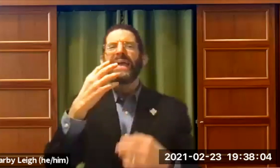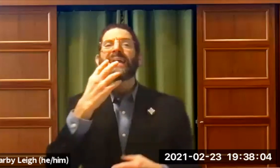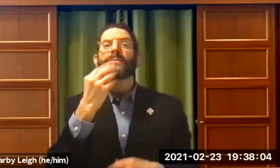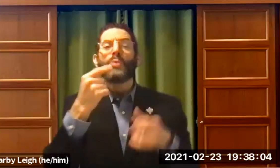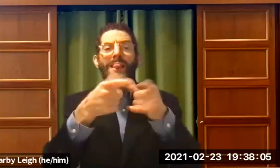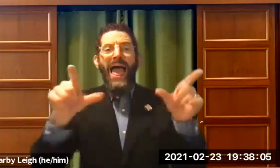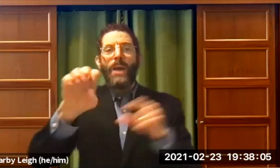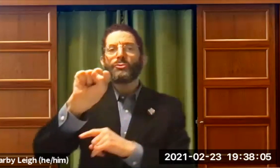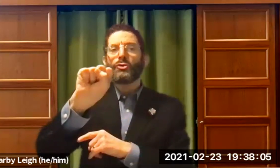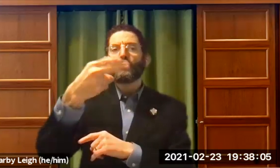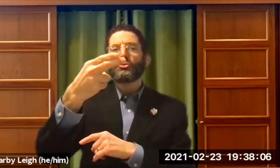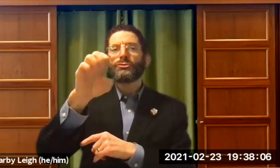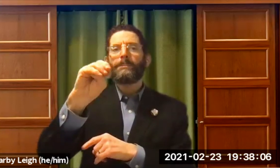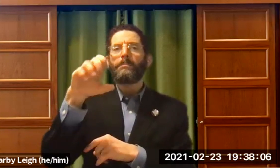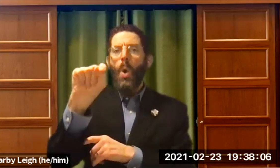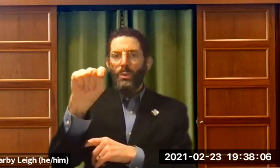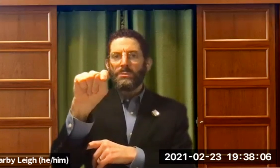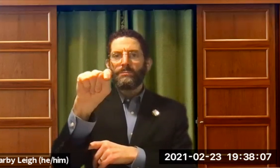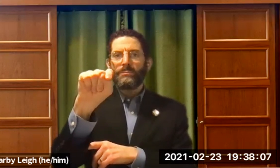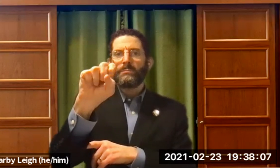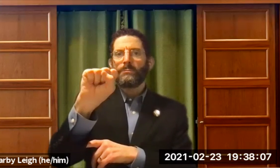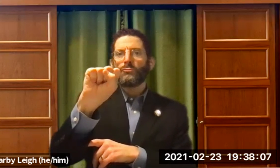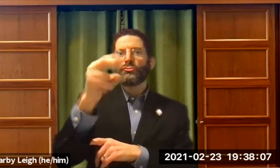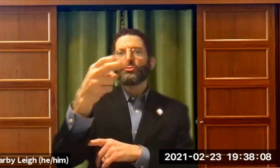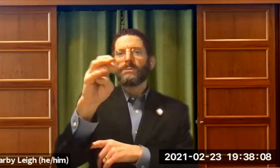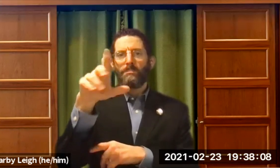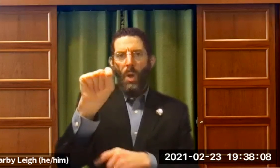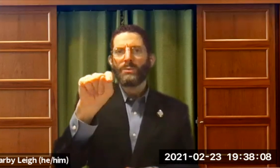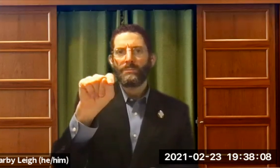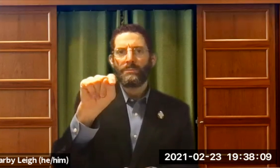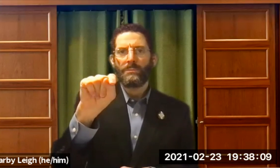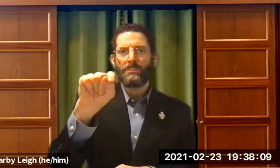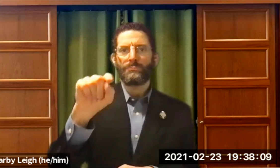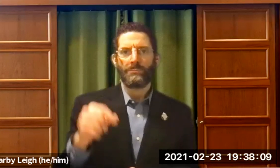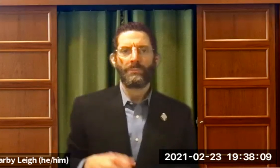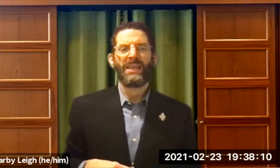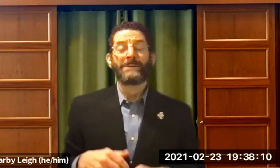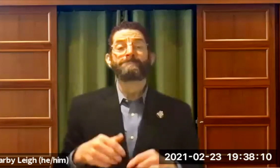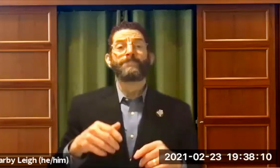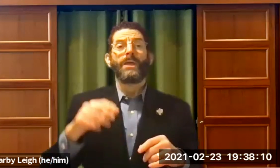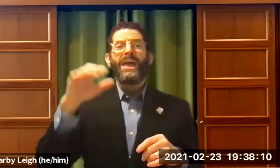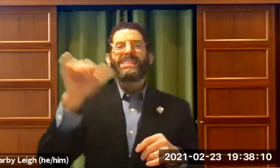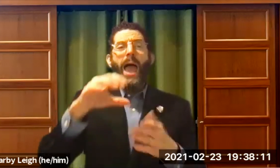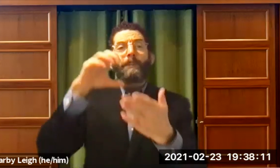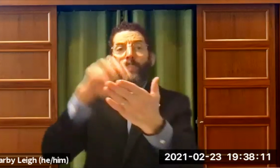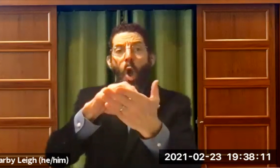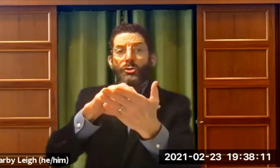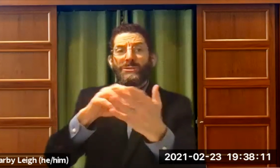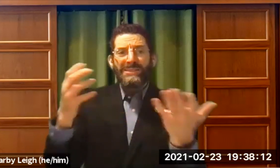. It was a Hebrew language, in Hebrew they say shamote.